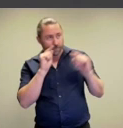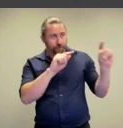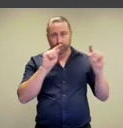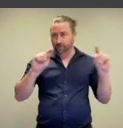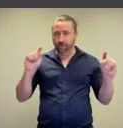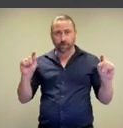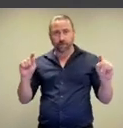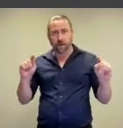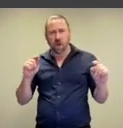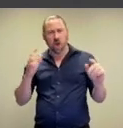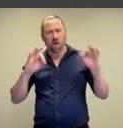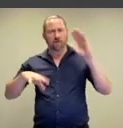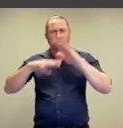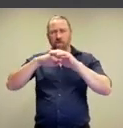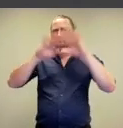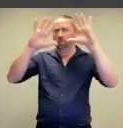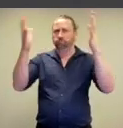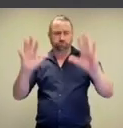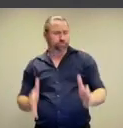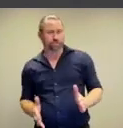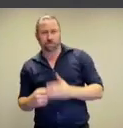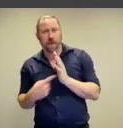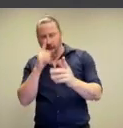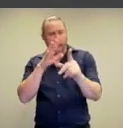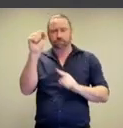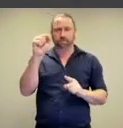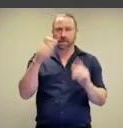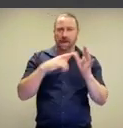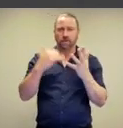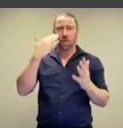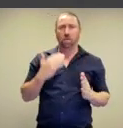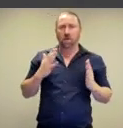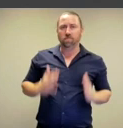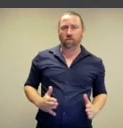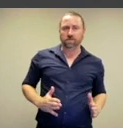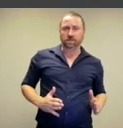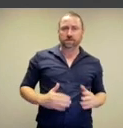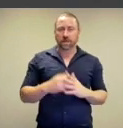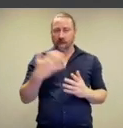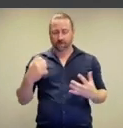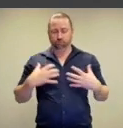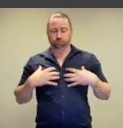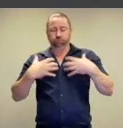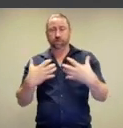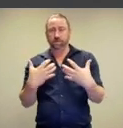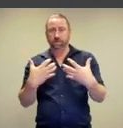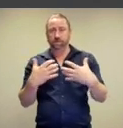these are immediately recognizable